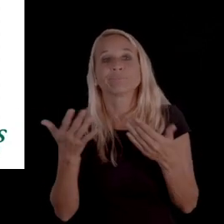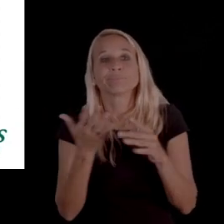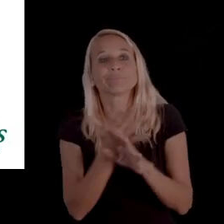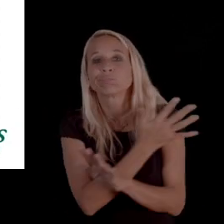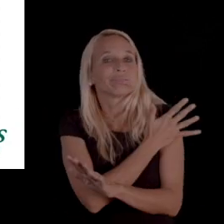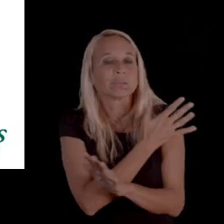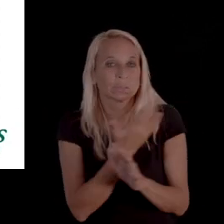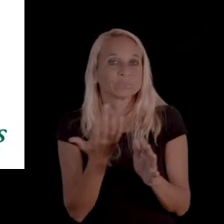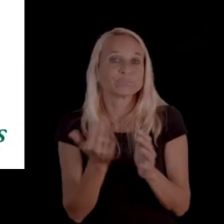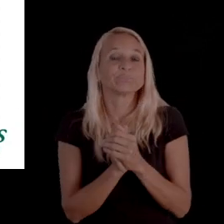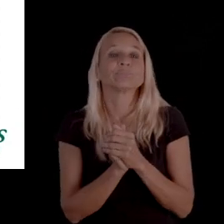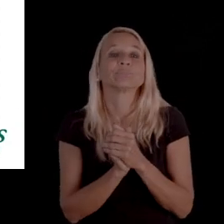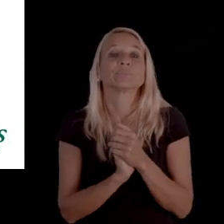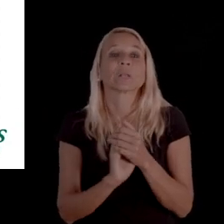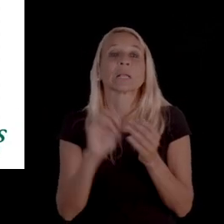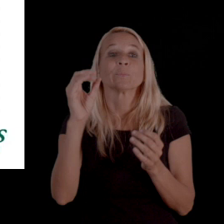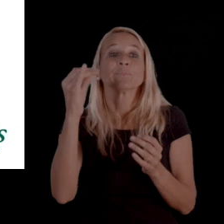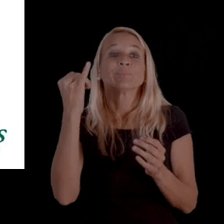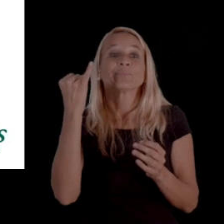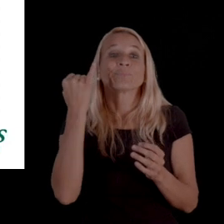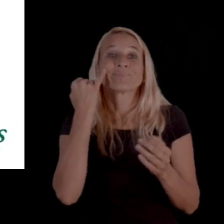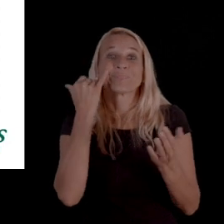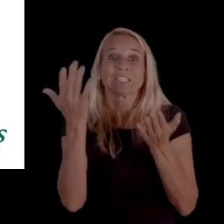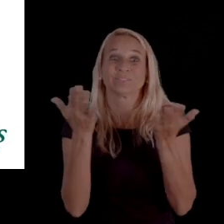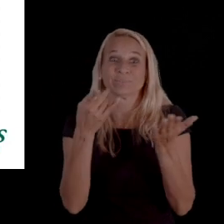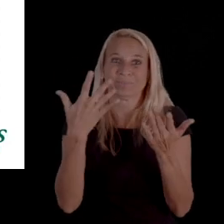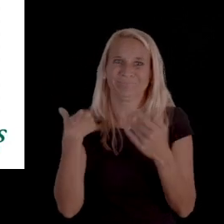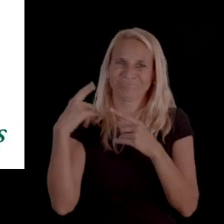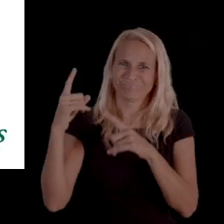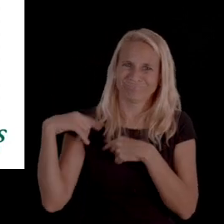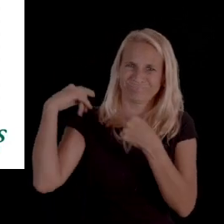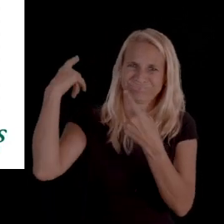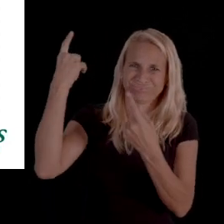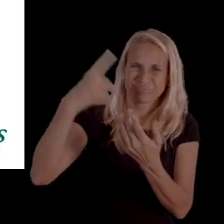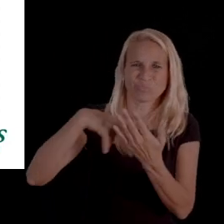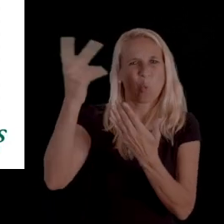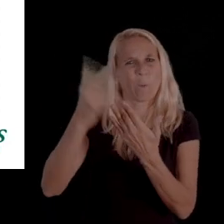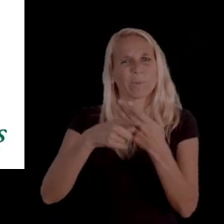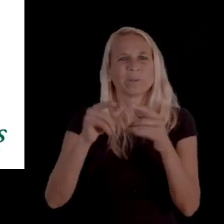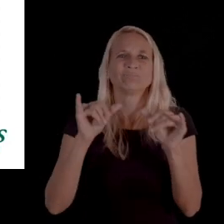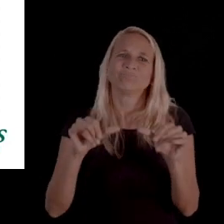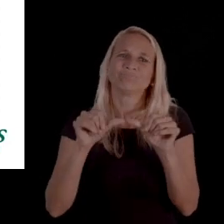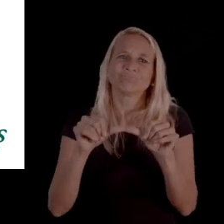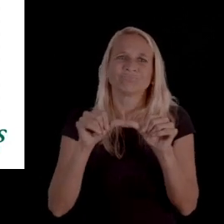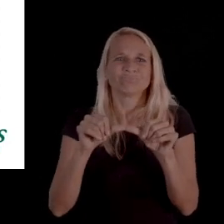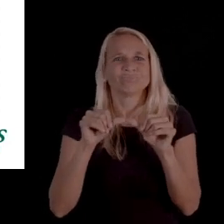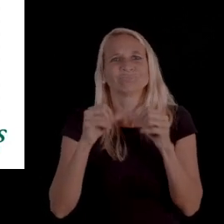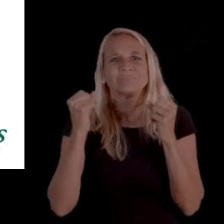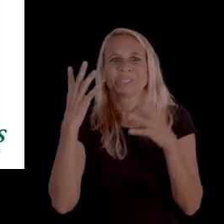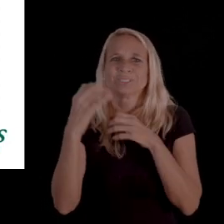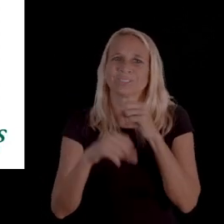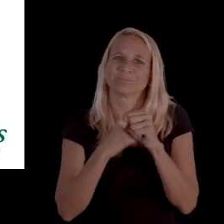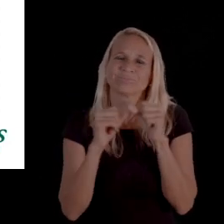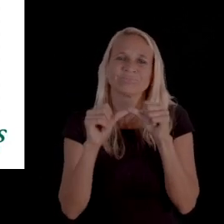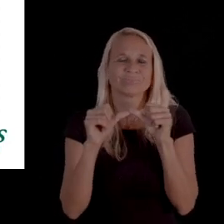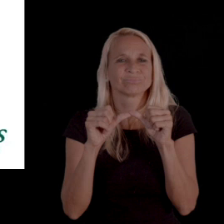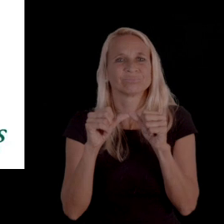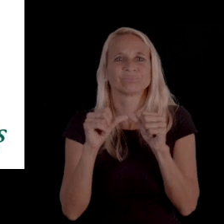So, if this is a service you've had for years or that a program that you maintained for years, if you ask for your case file,